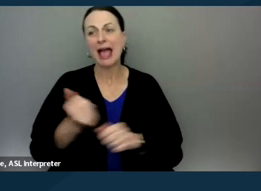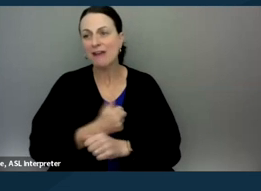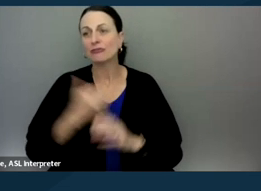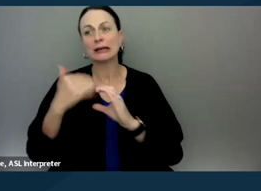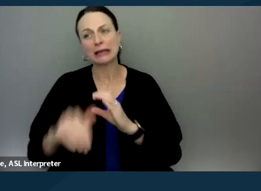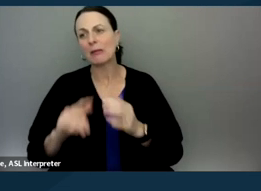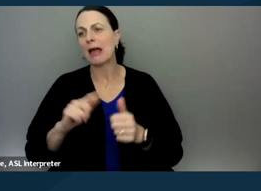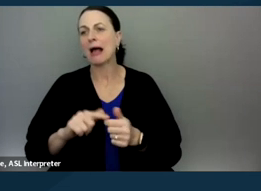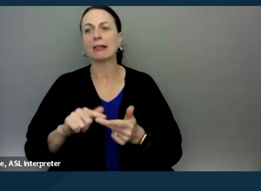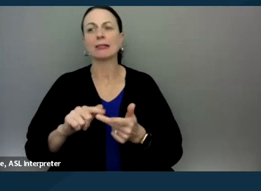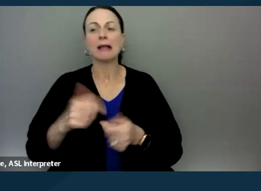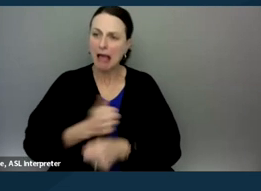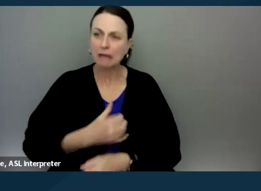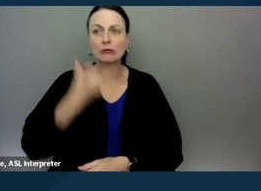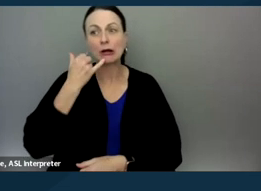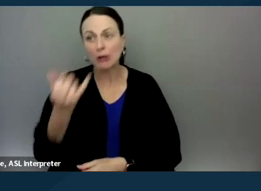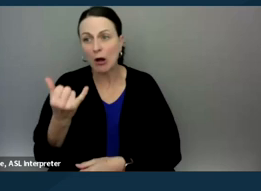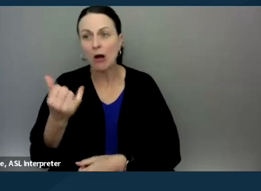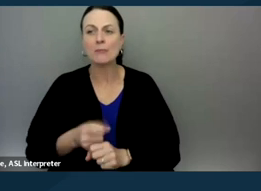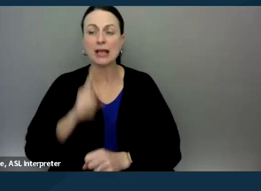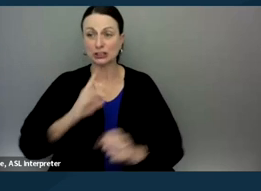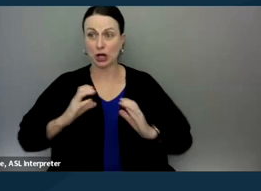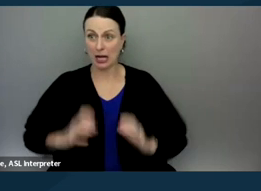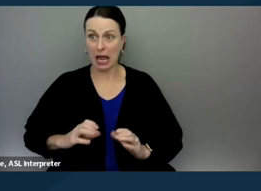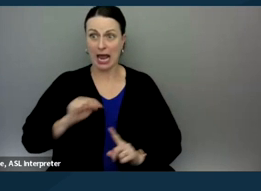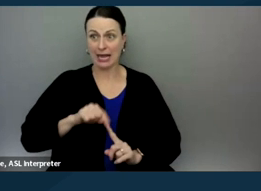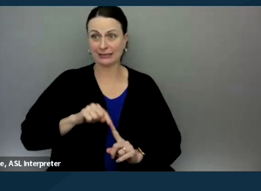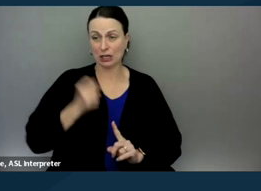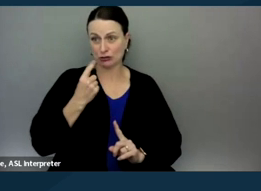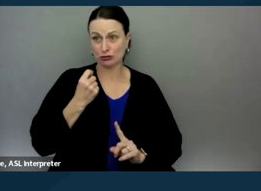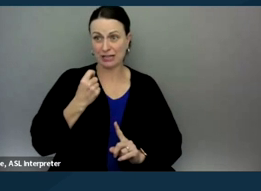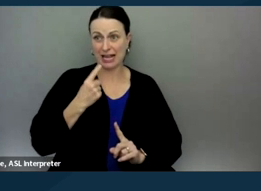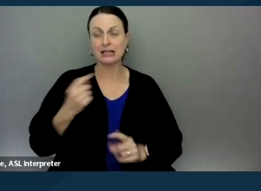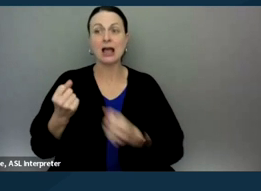that is to make sure that the client understands that the advocate is not a lawyer